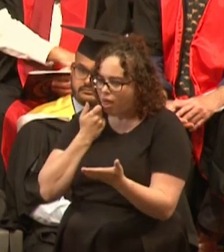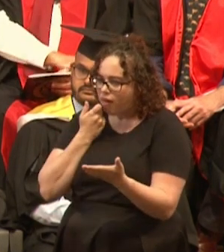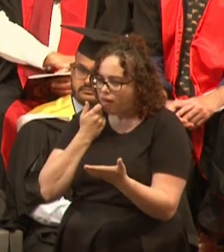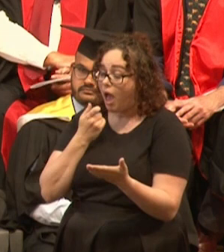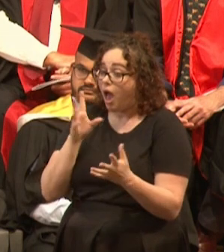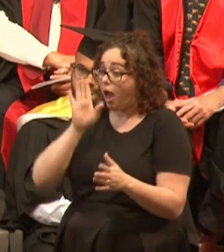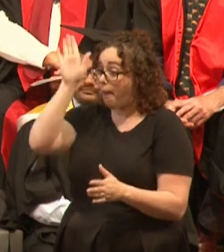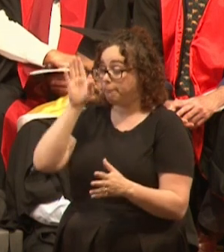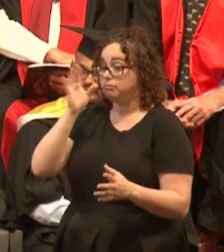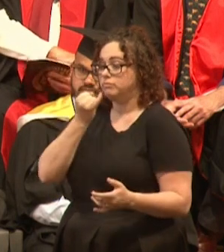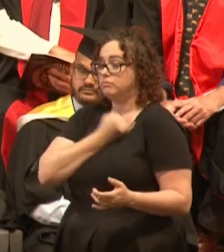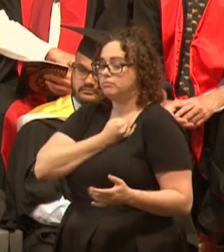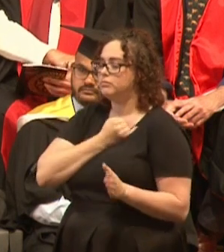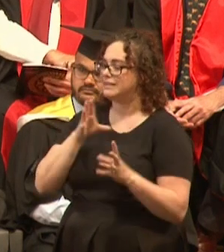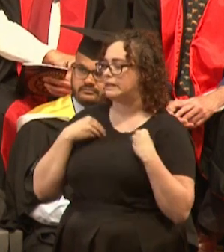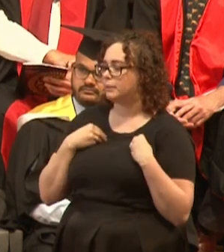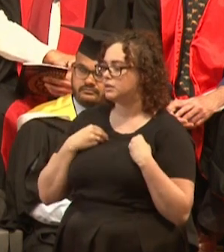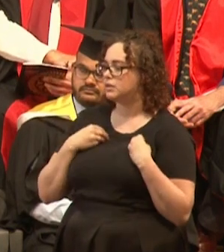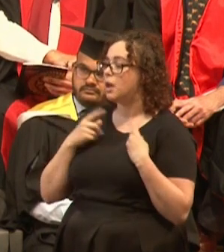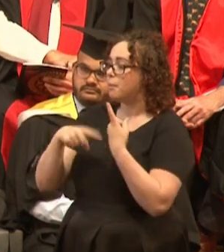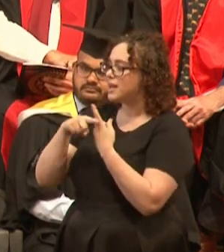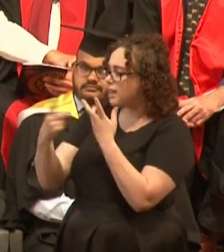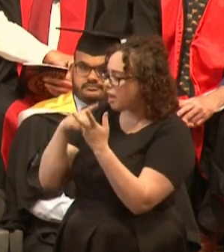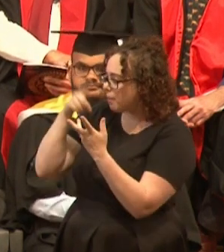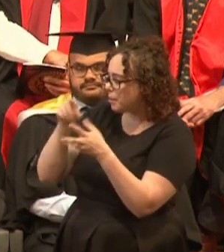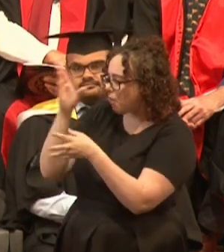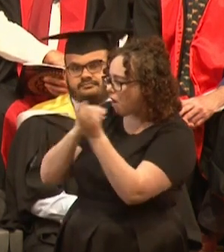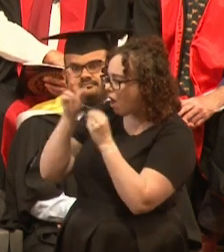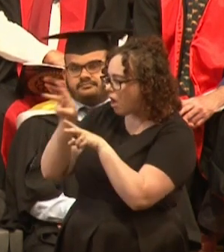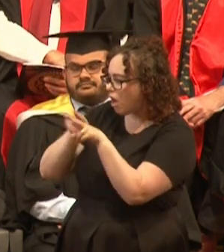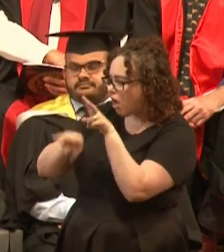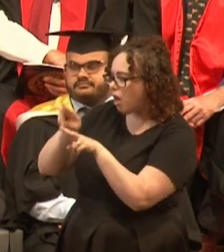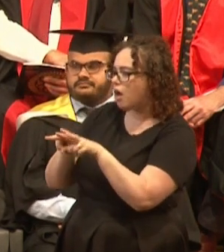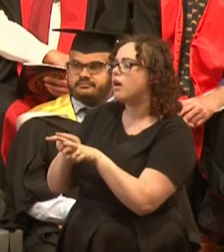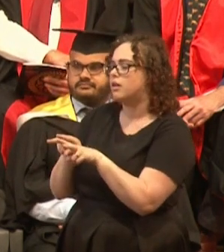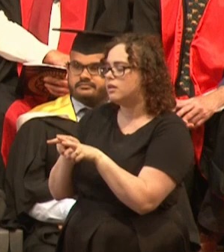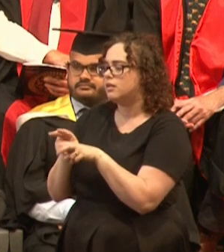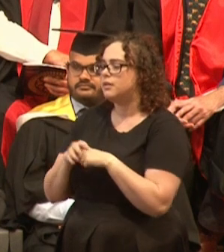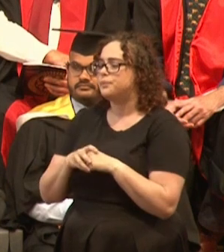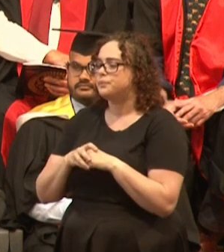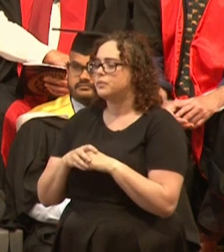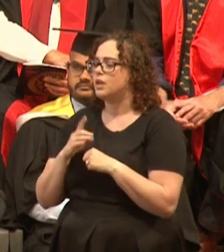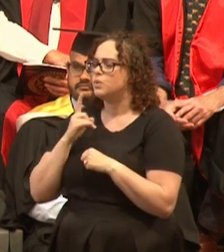I quickly found my back to Ningaloo, but with a lot more experience behind me. So this time I wrote a report that went to the Premier